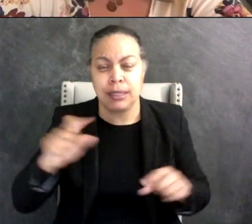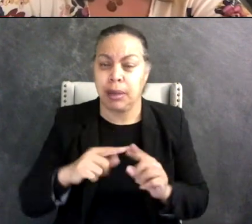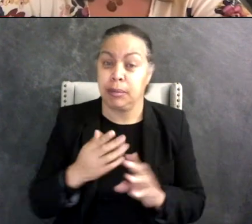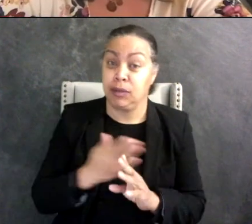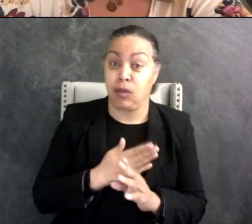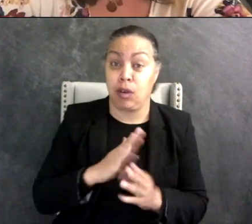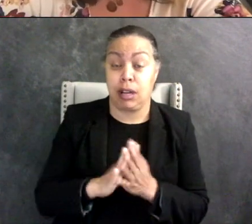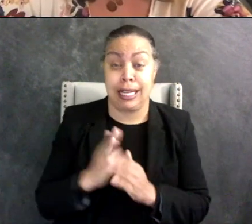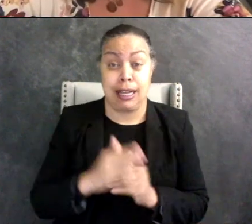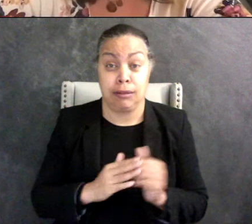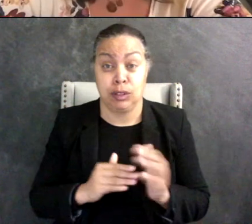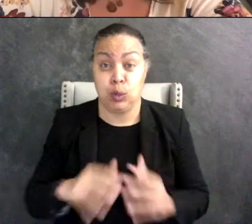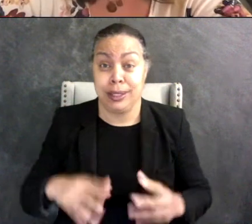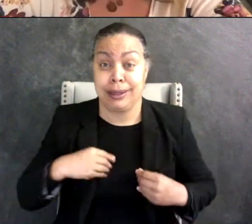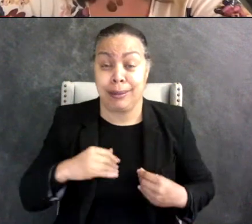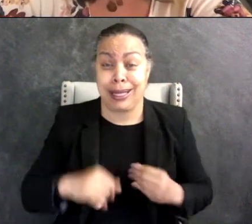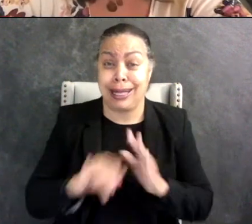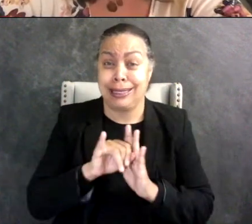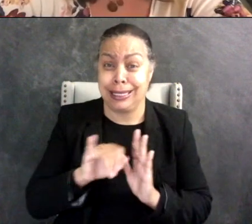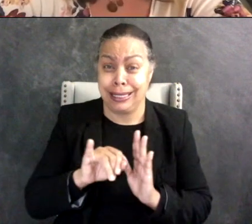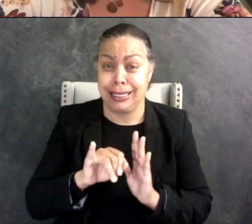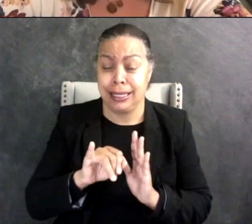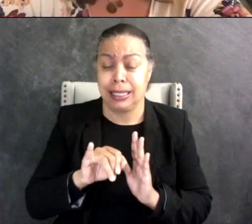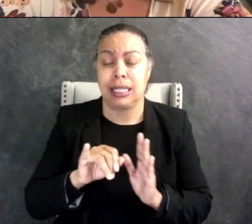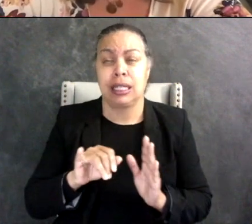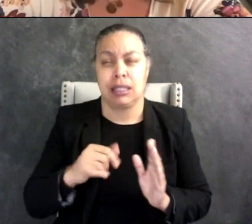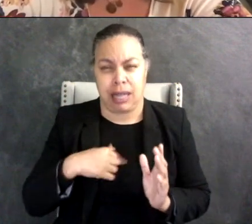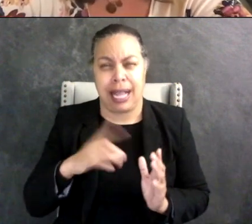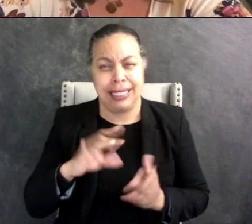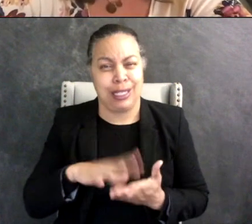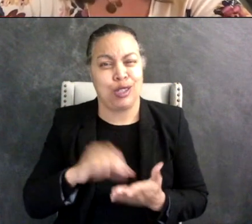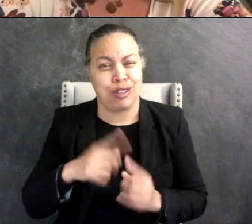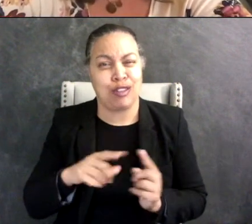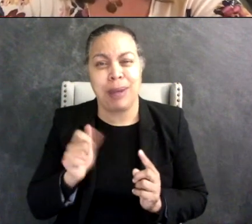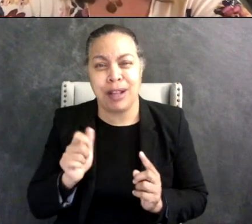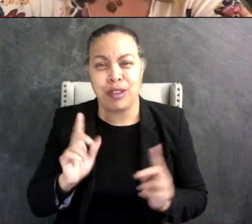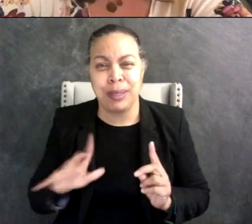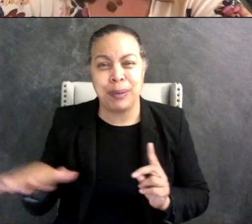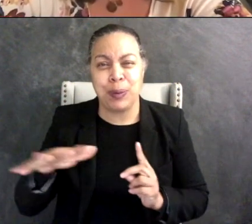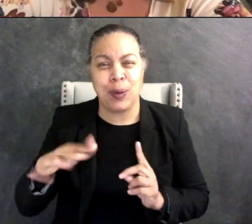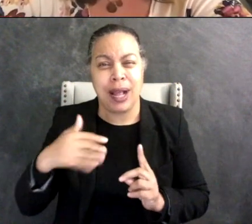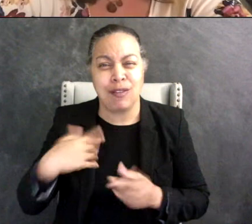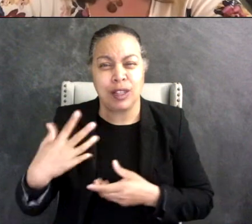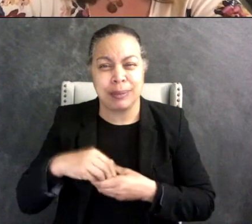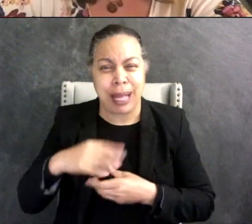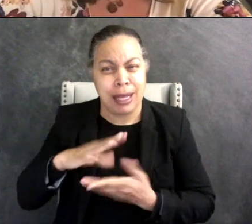claiming that identity I guess? I learned from other autistic people how to support my son and